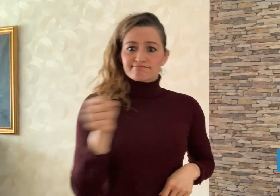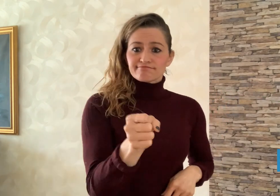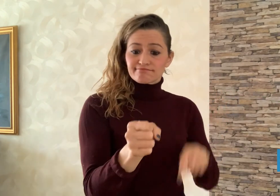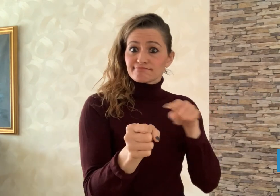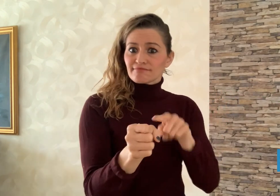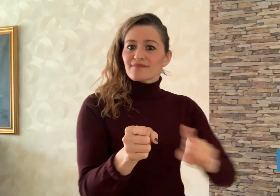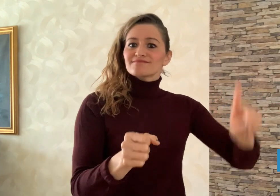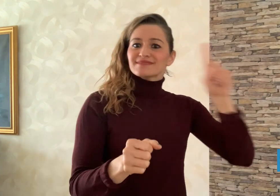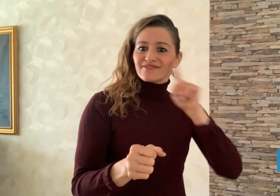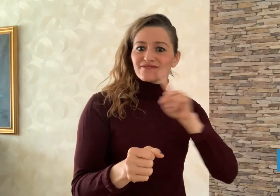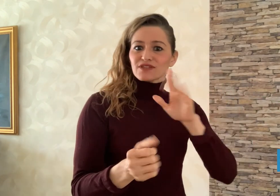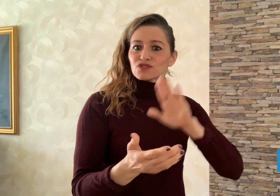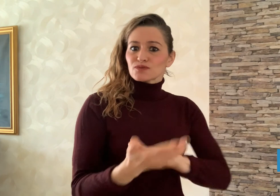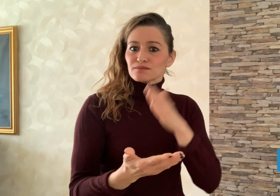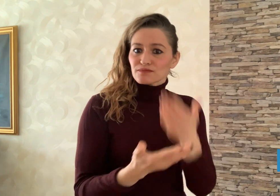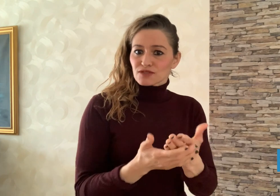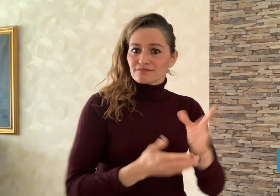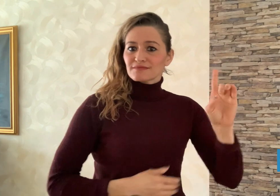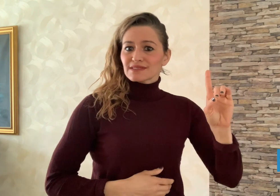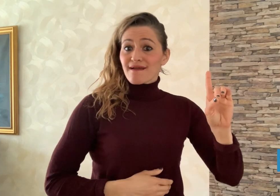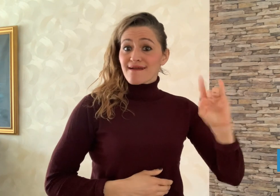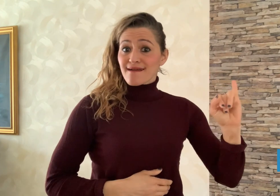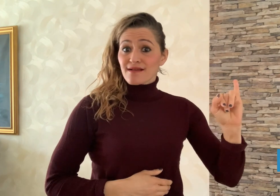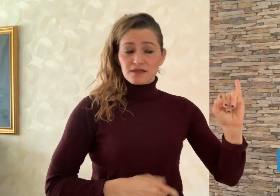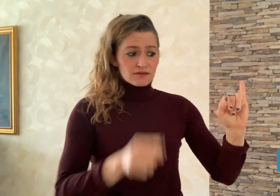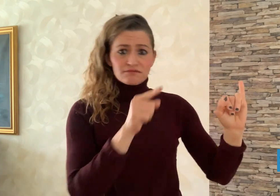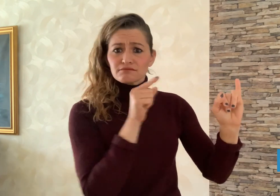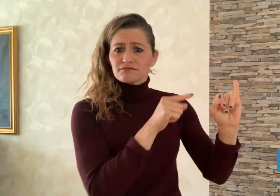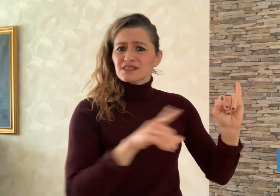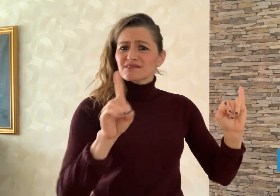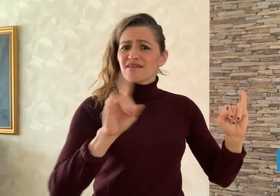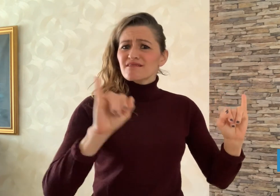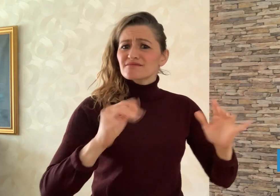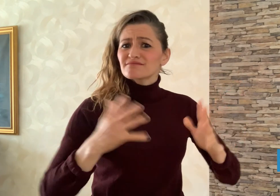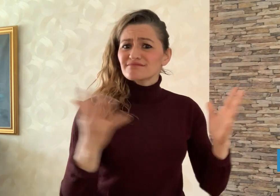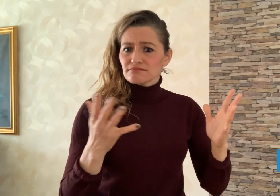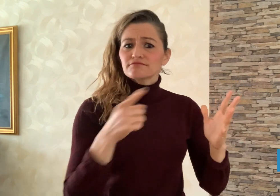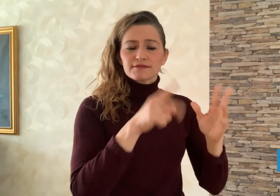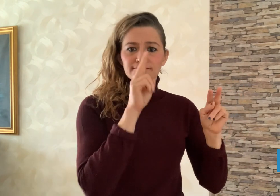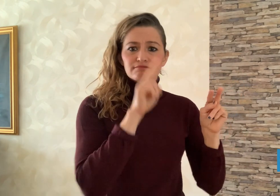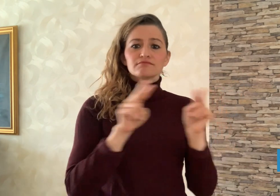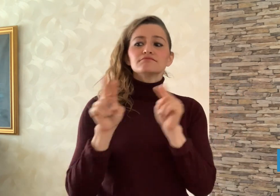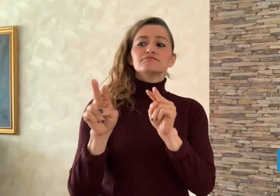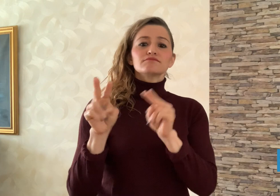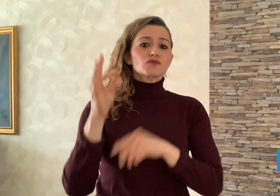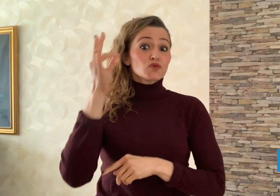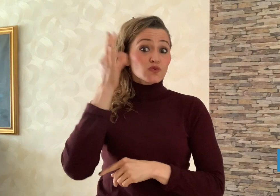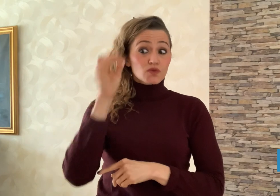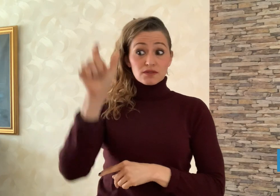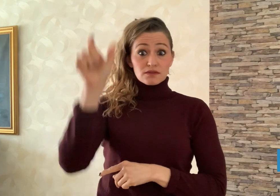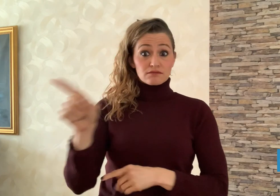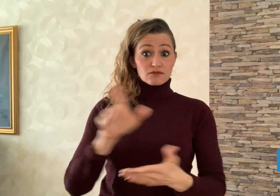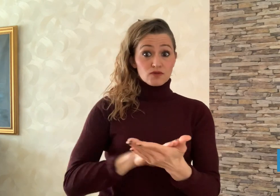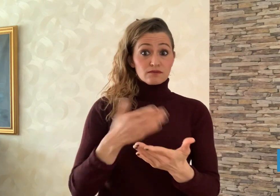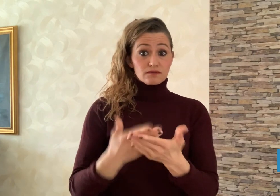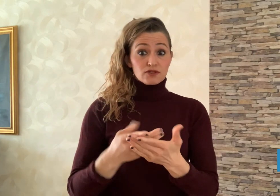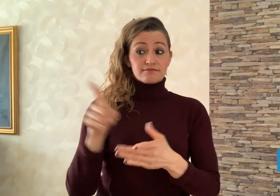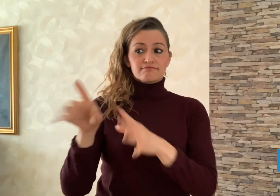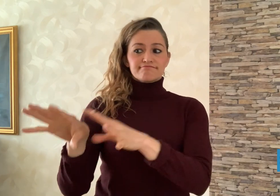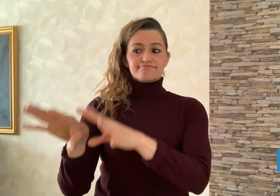Deaf Interpreters (DI). The DI looks at the hearing interpreter